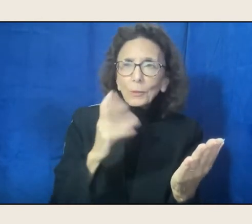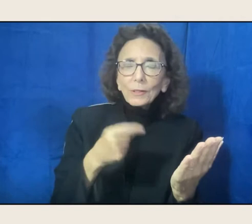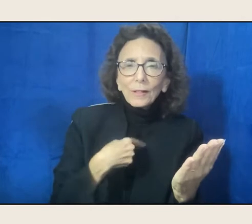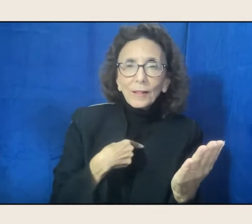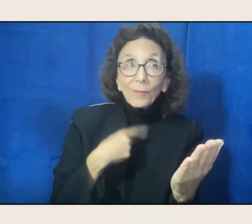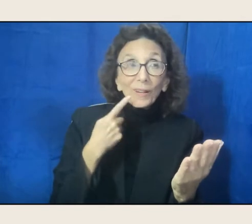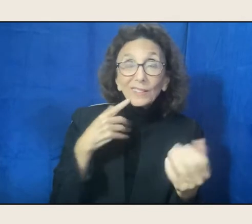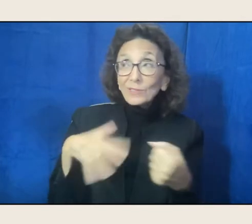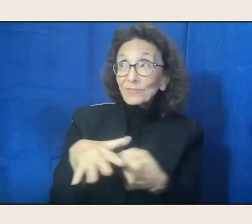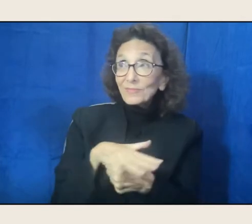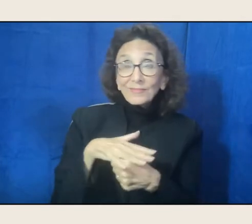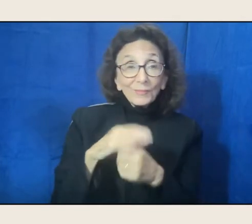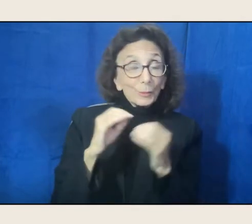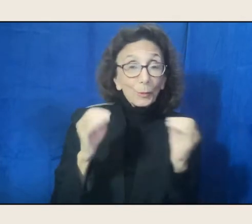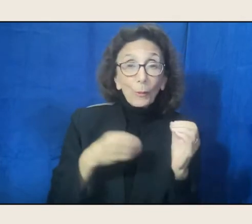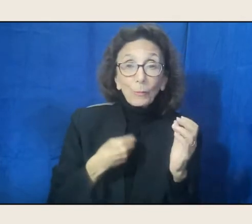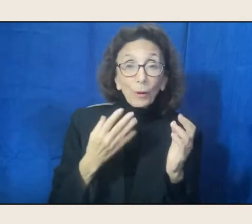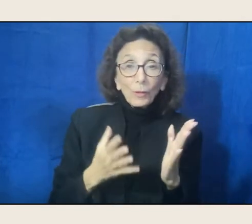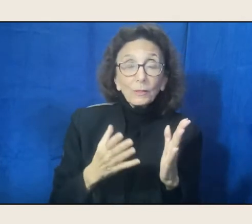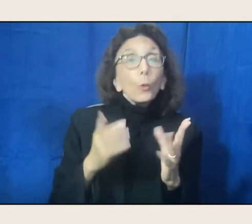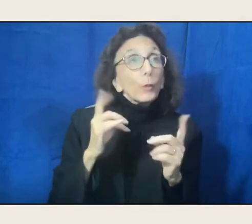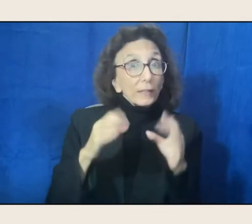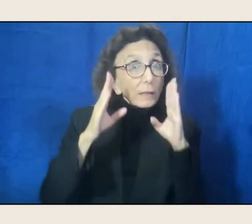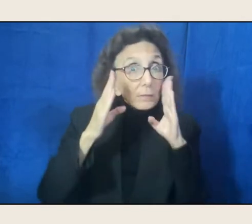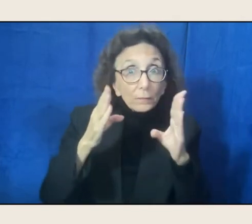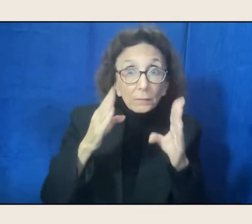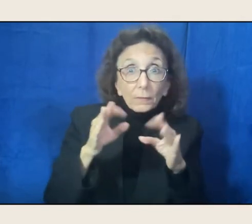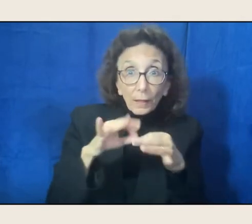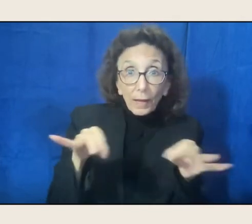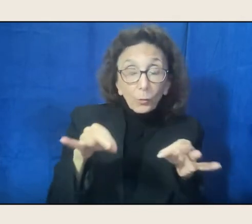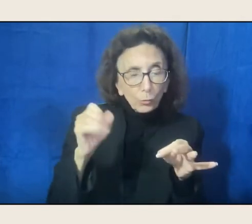We had attention to language. A lot of attention to language.